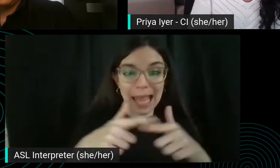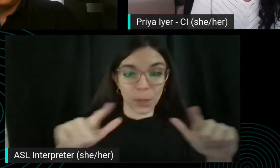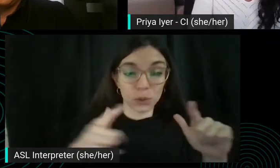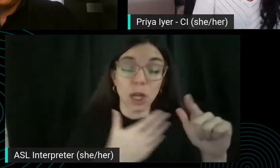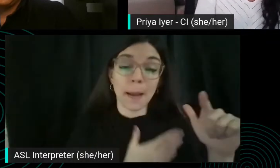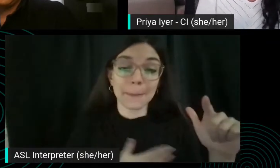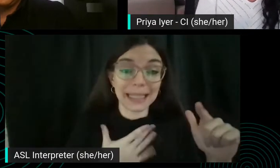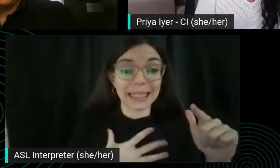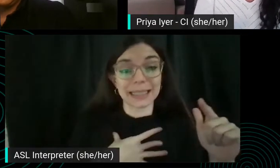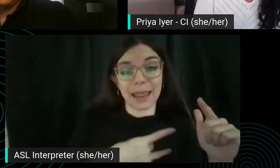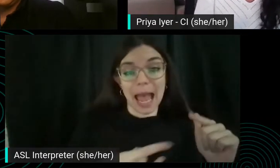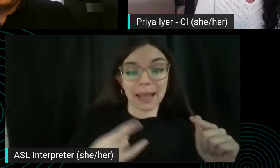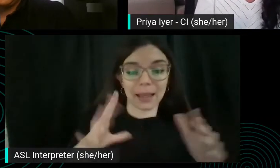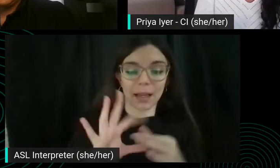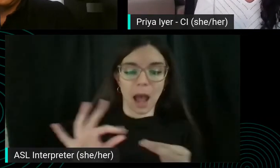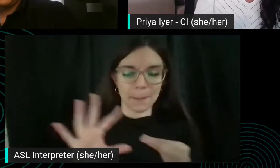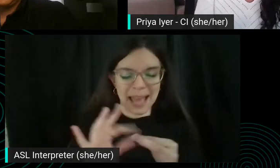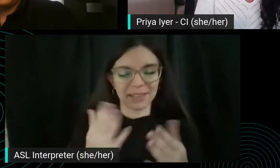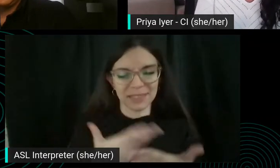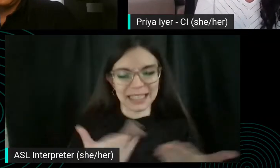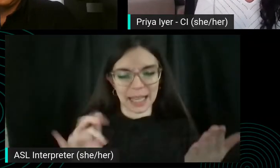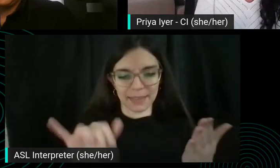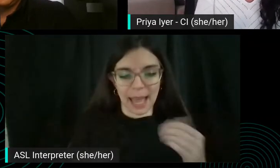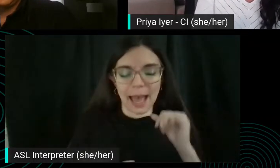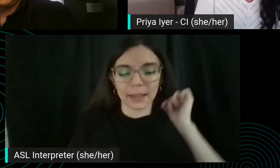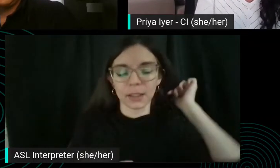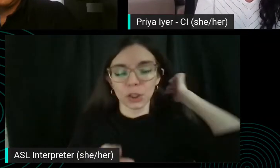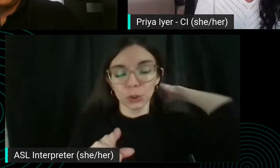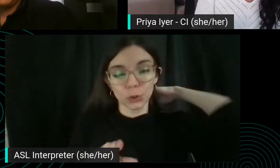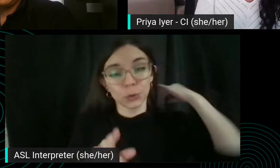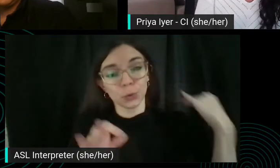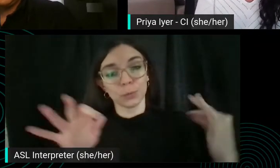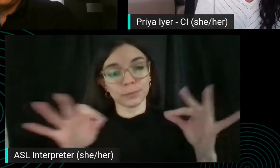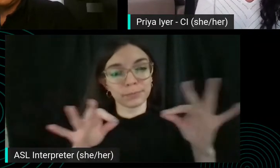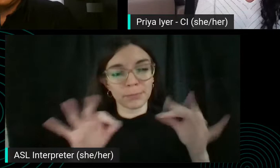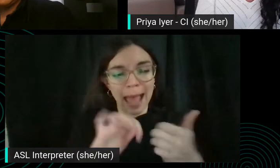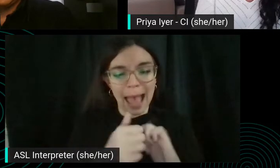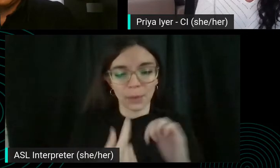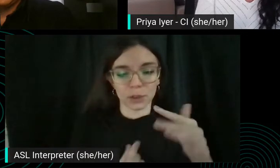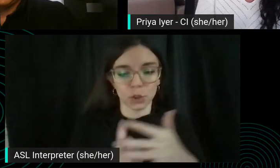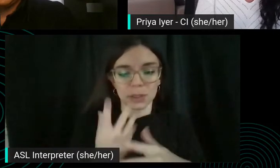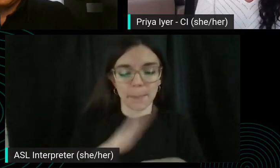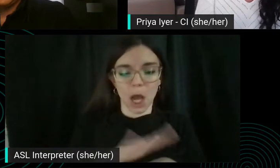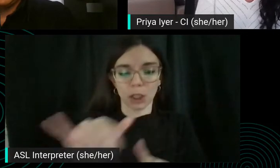And I know you had spoken to how that shows up on YouTube. Are there any sort of best practices around that?